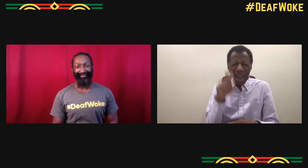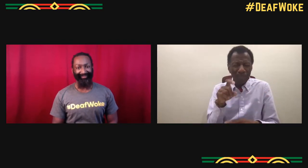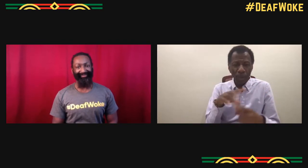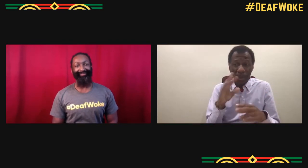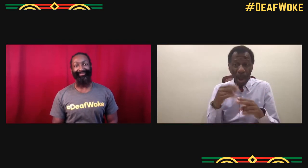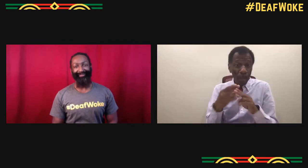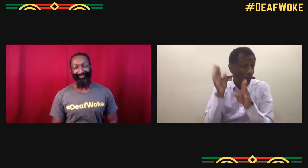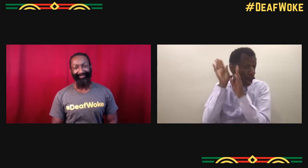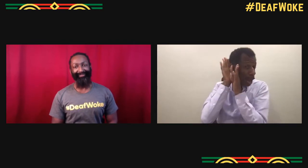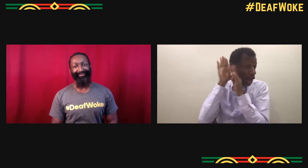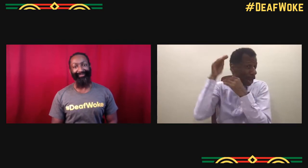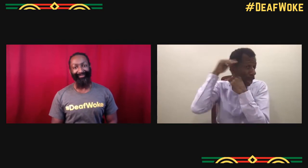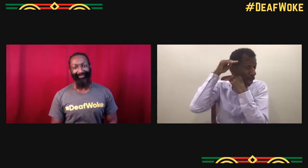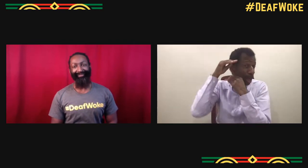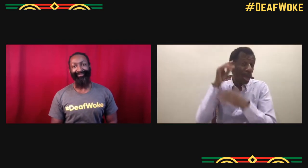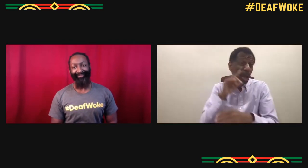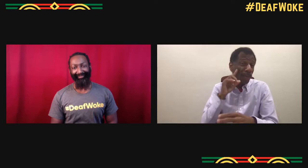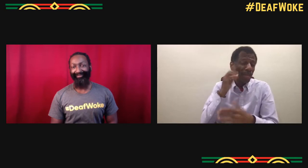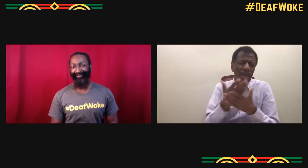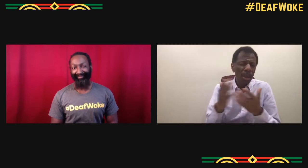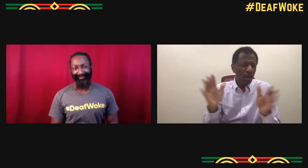Our stories are authentic, their everyday life.